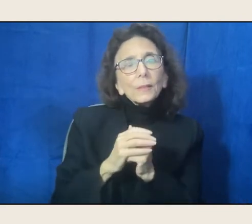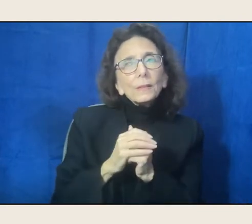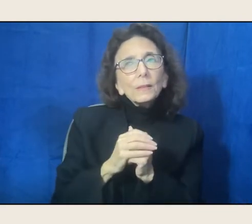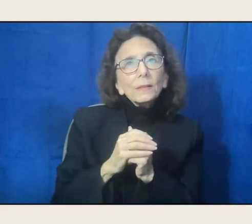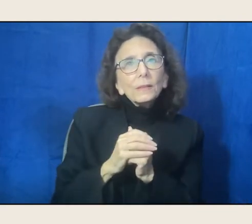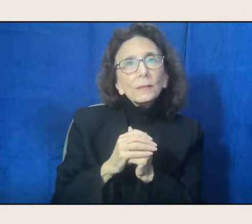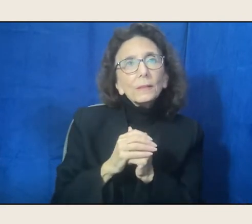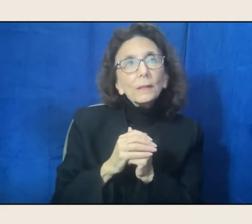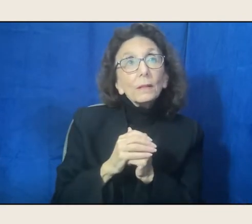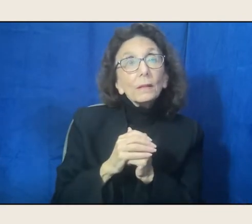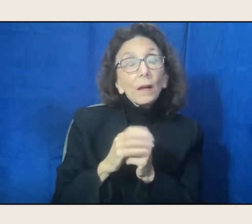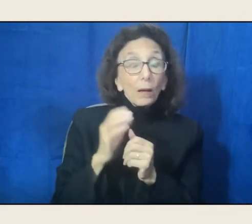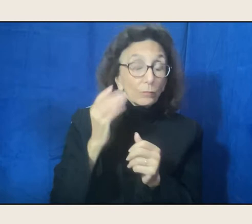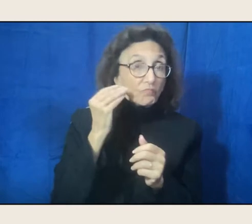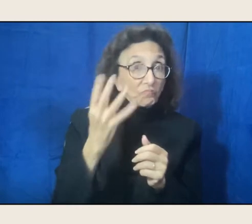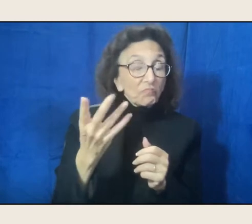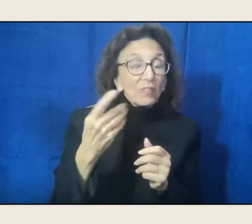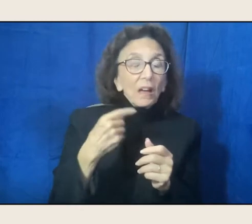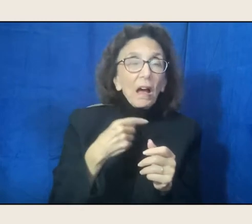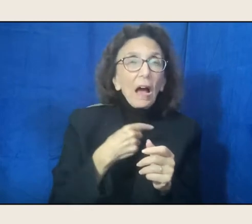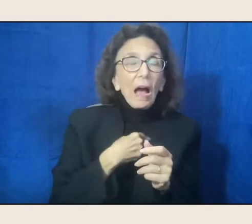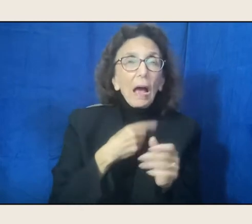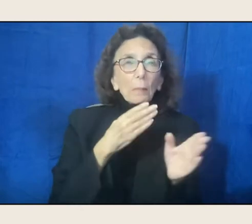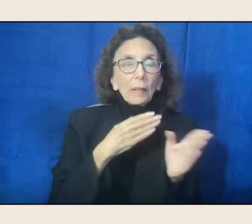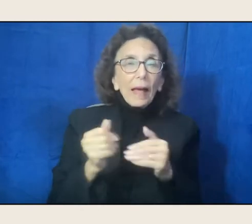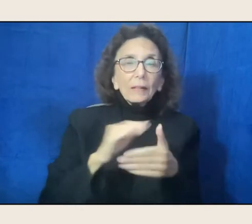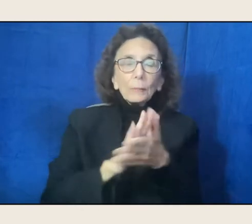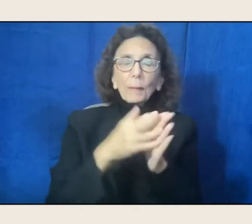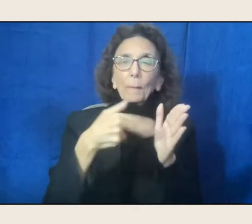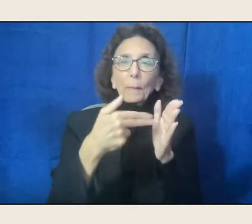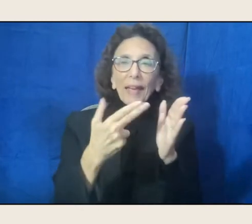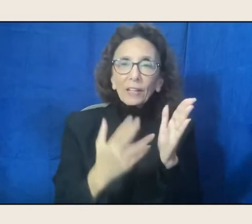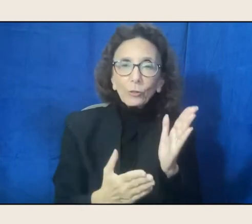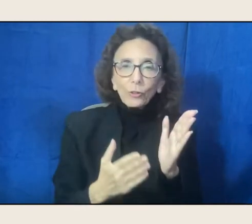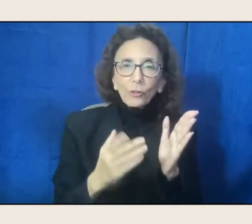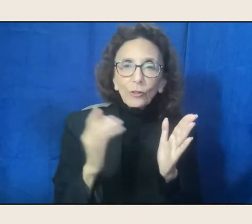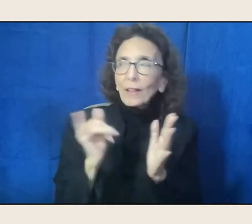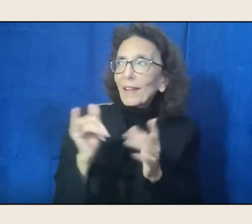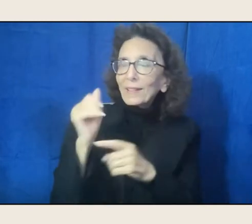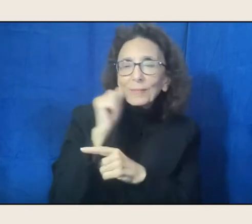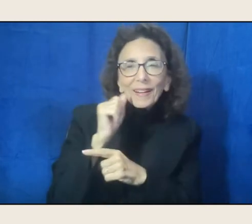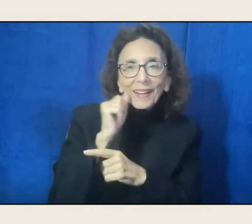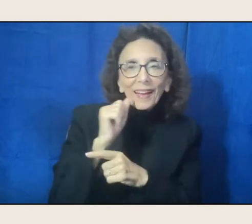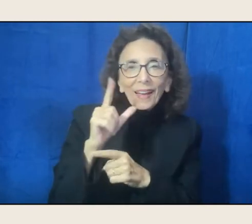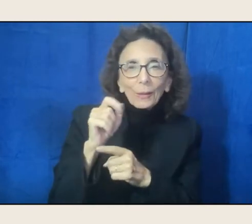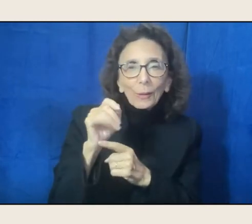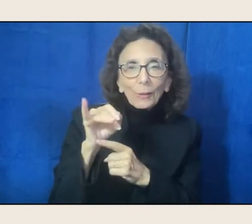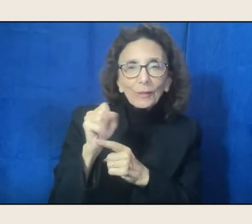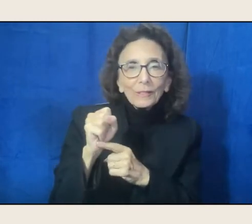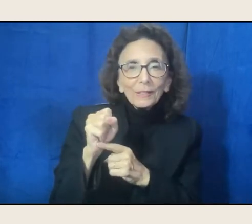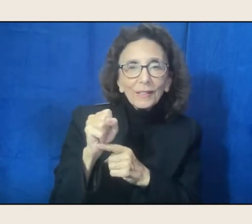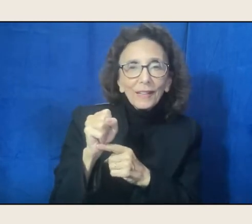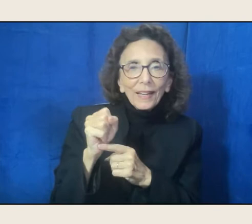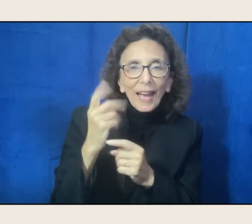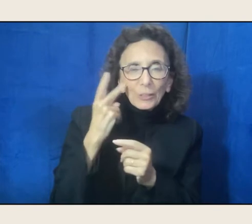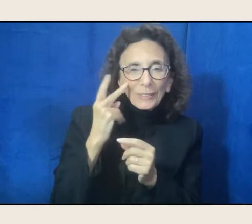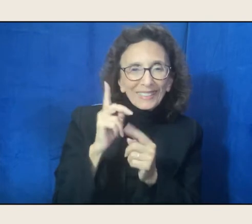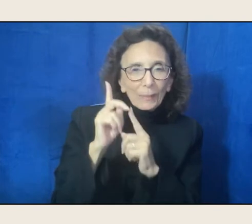I was on track to become a painter like my Aunt Lois, whose painting is right up over me.